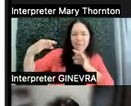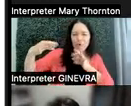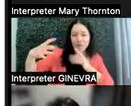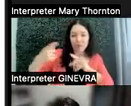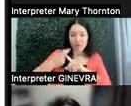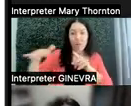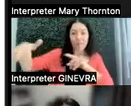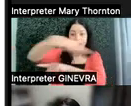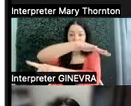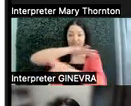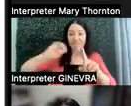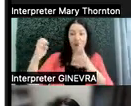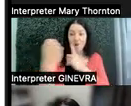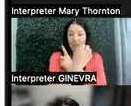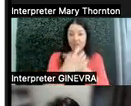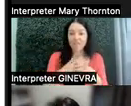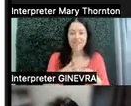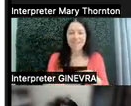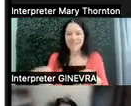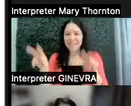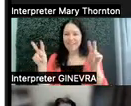So thinking about the sight, sound, maybe the taste--